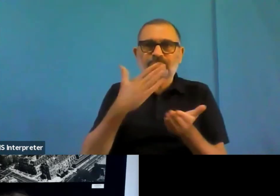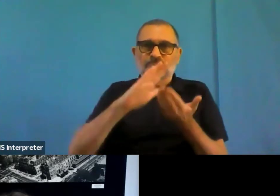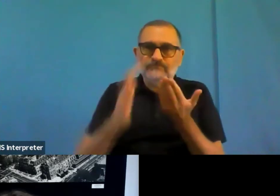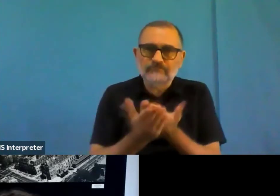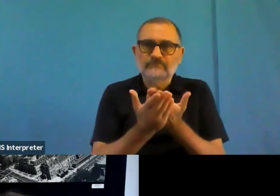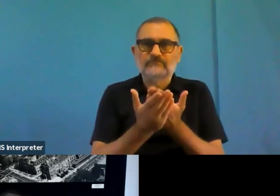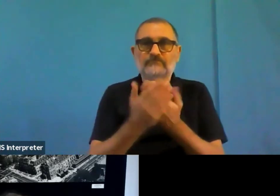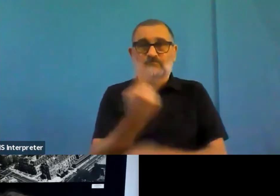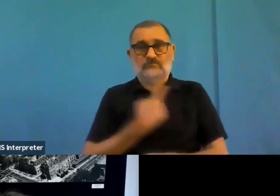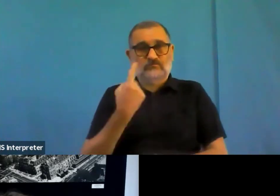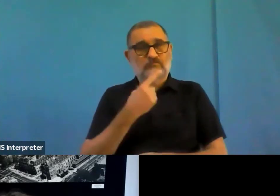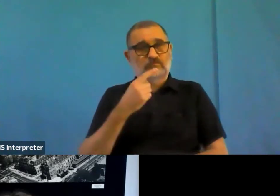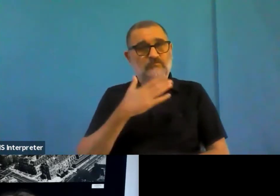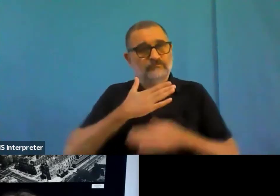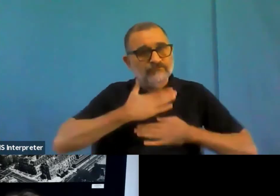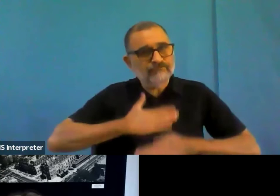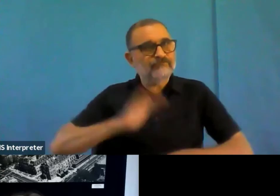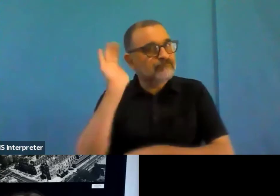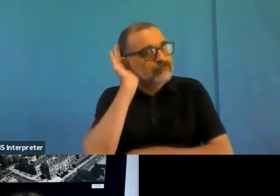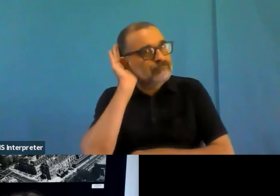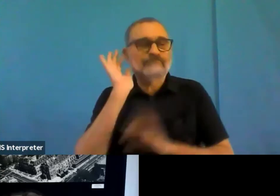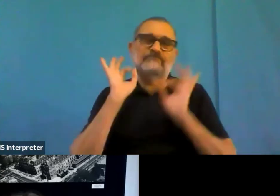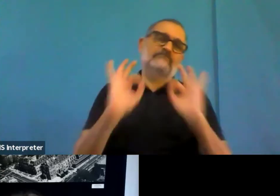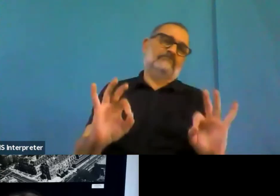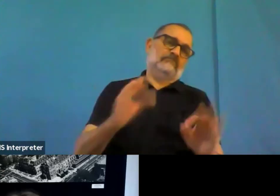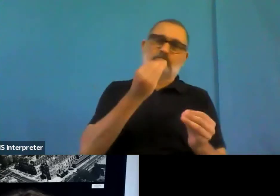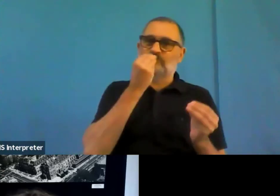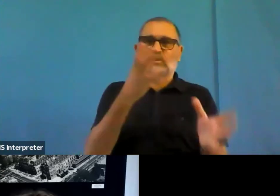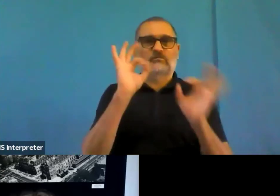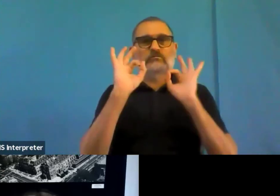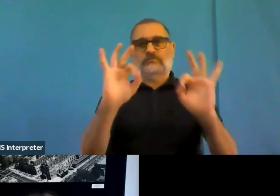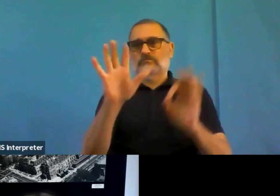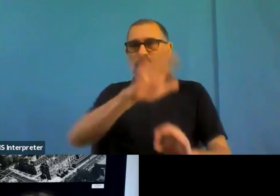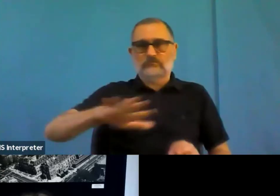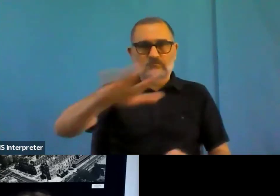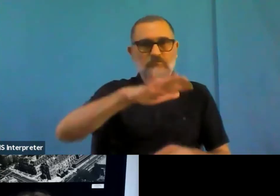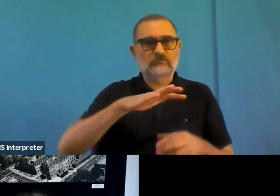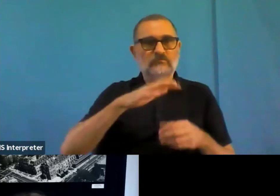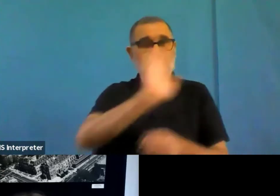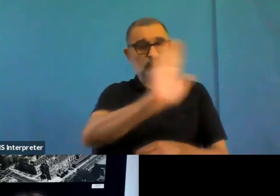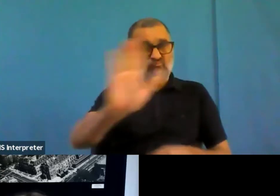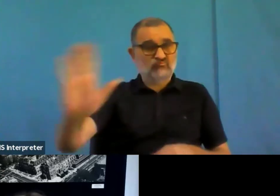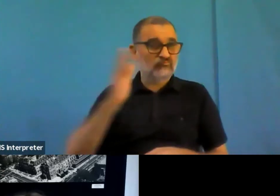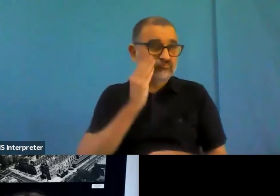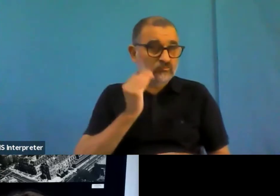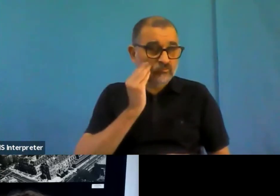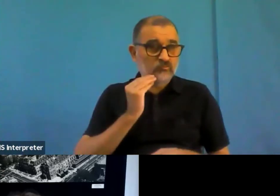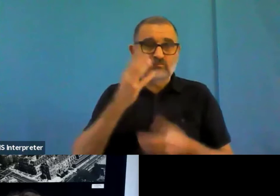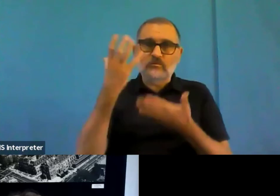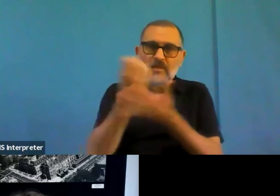Are they actually being given resources to do their job as they would like to do it, you know, what's going on, and we'd really love to hear from from all of those.